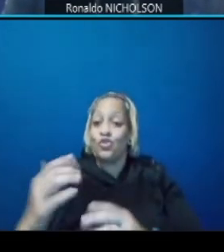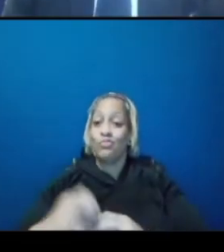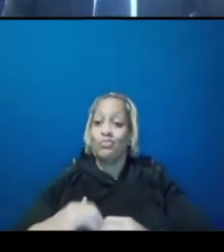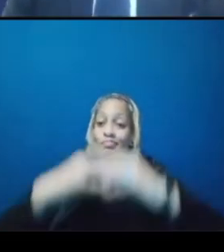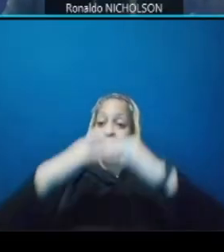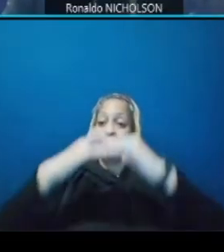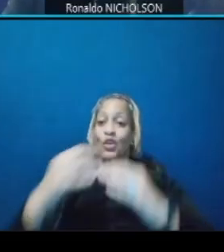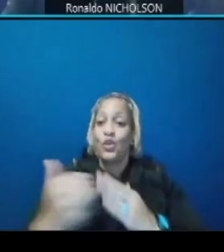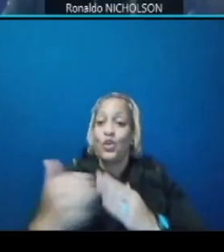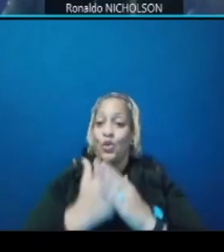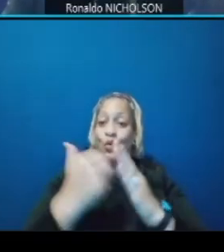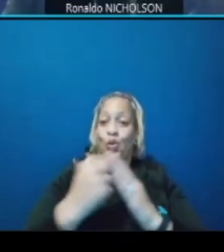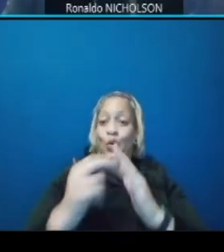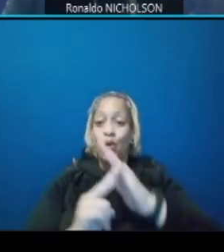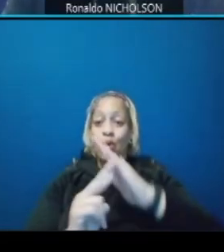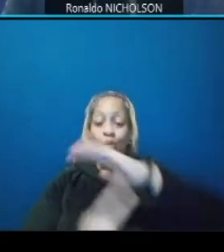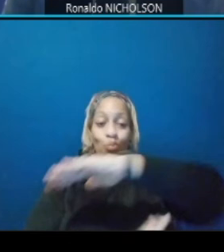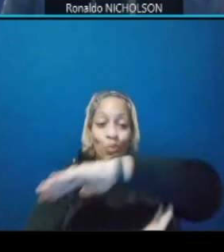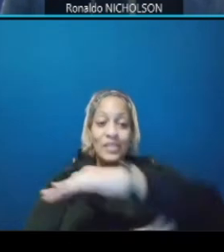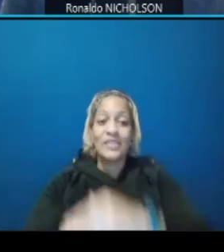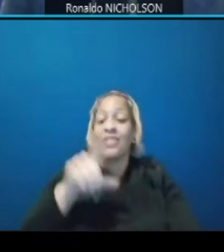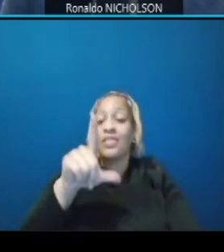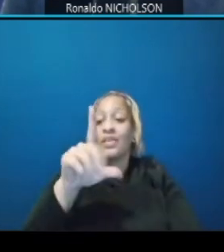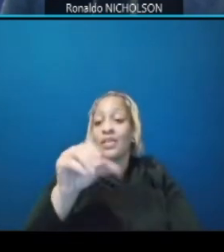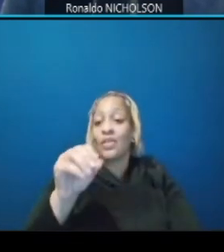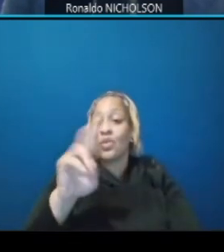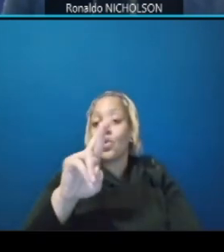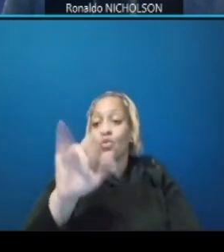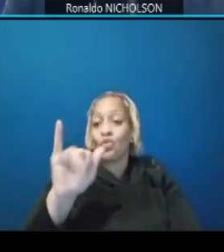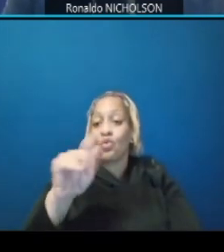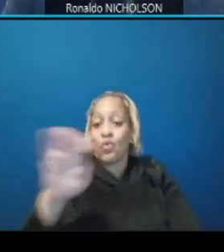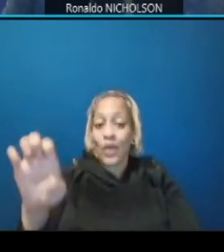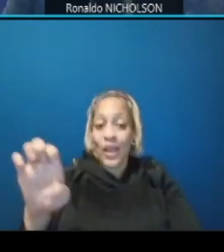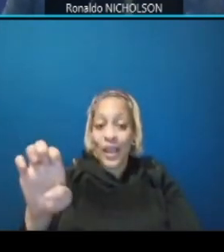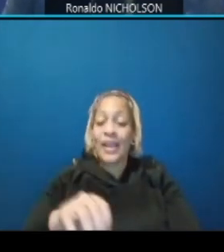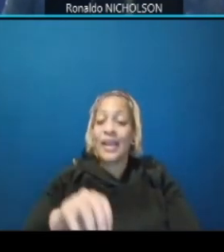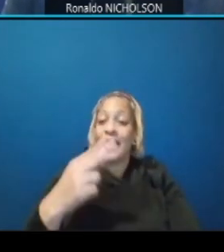the lorraine h whitlock memorial bridge to be constructed in phases